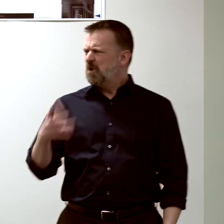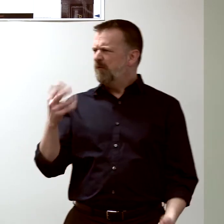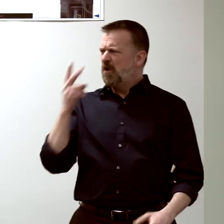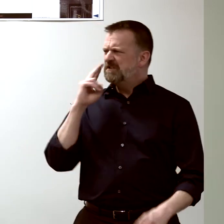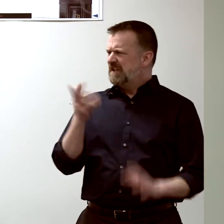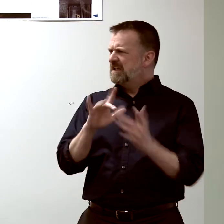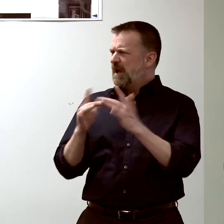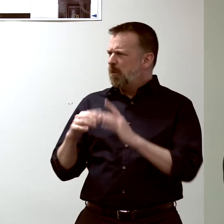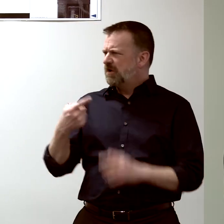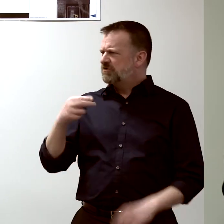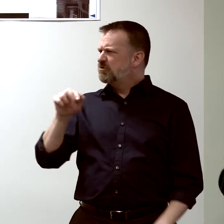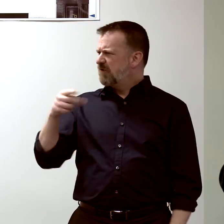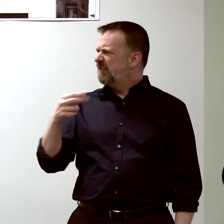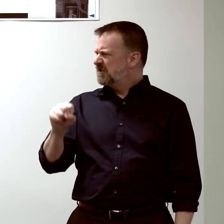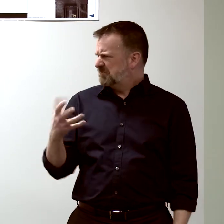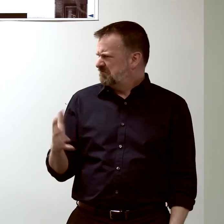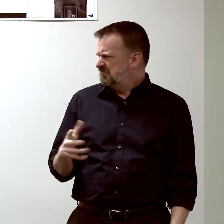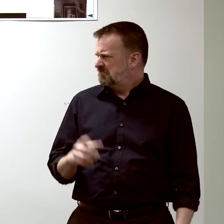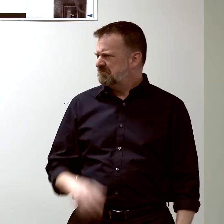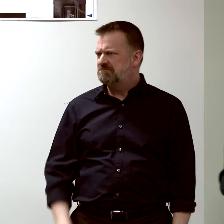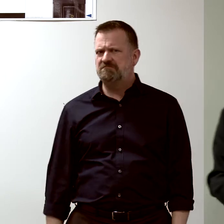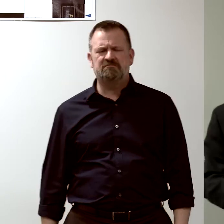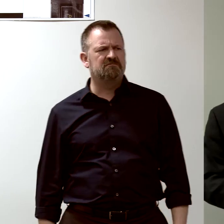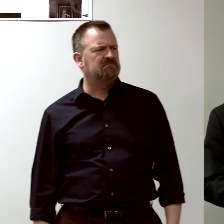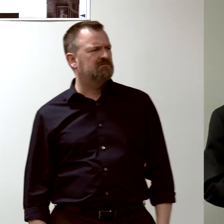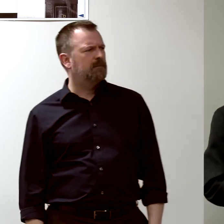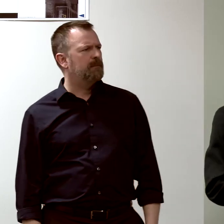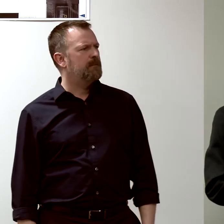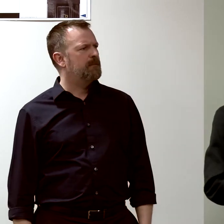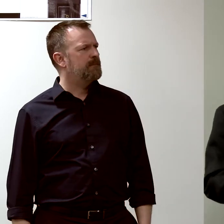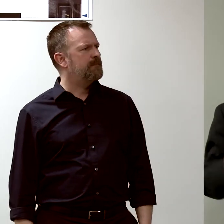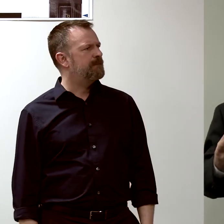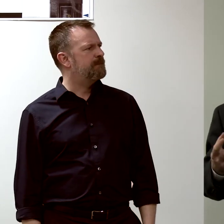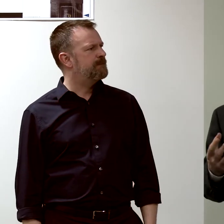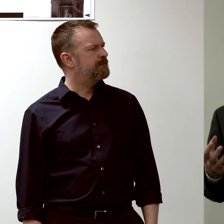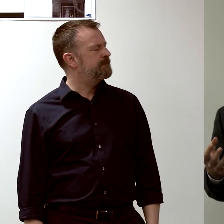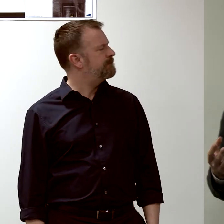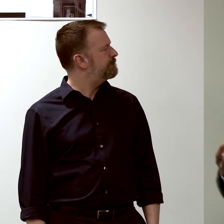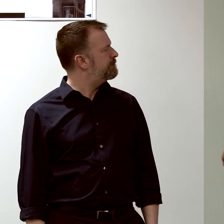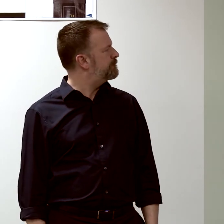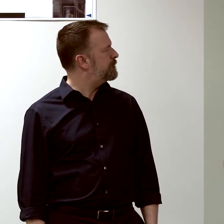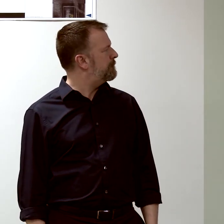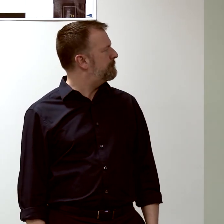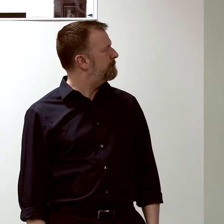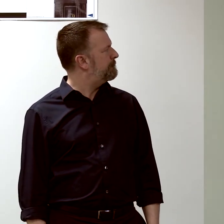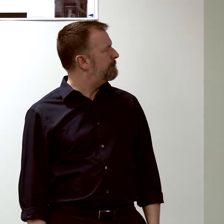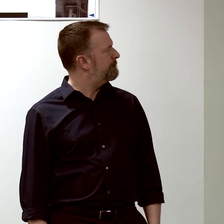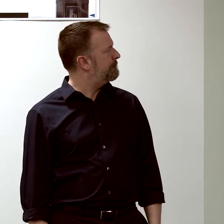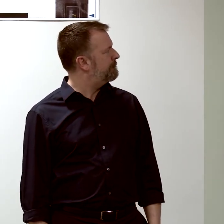So you've seen networks and graphs. One of the things as I was teaching myself